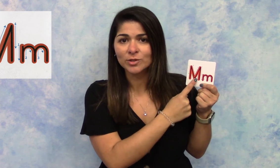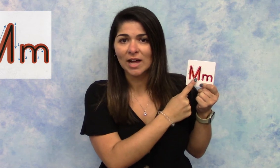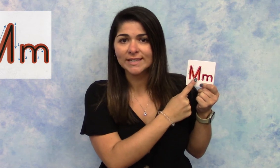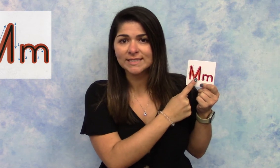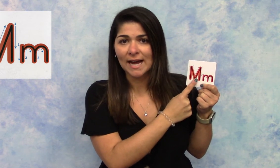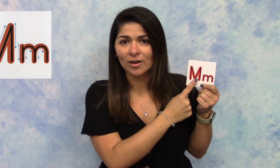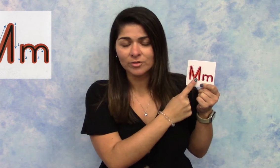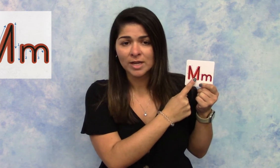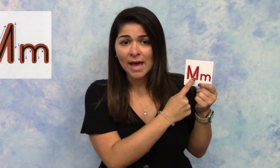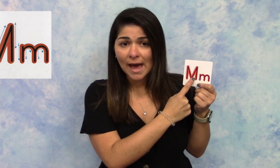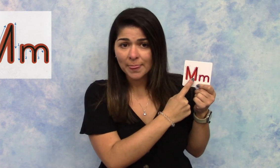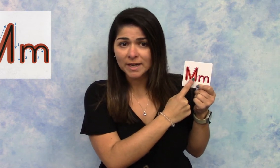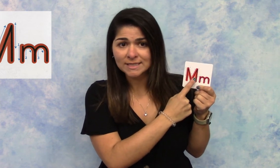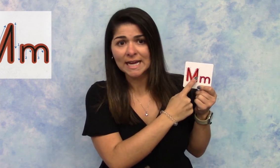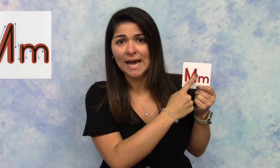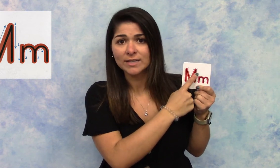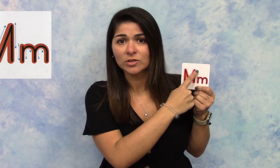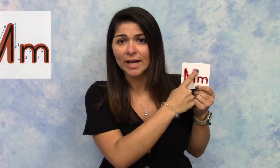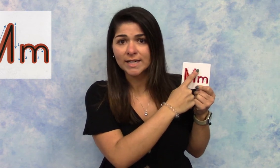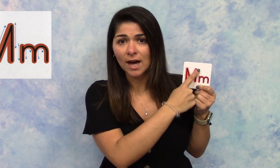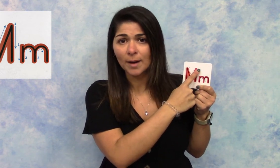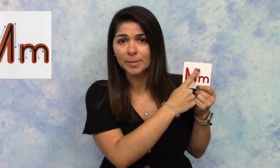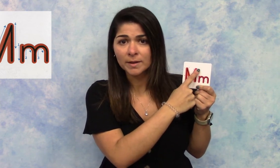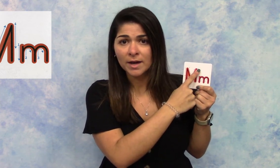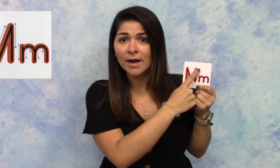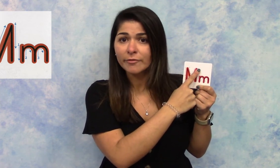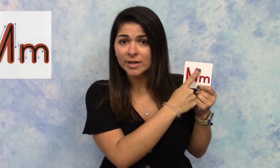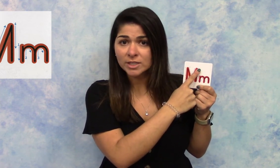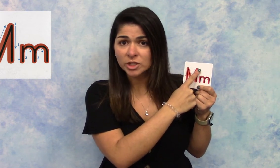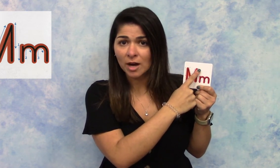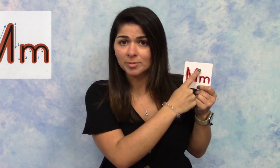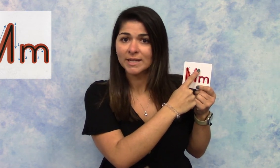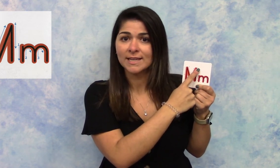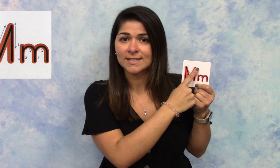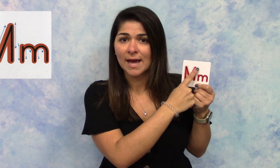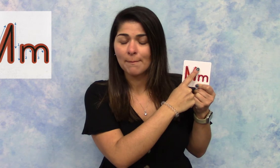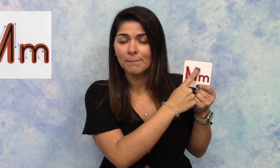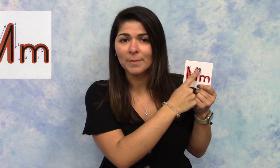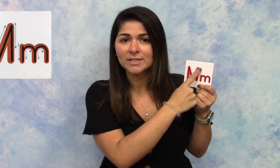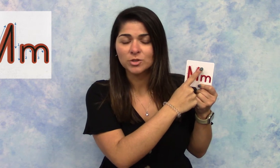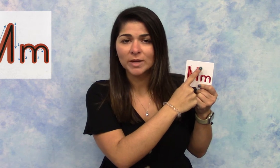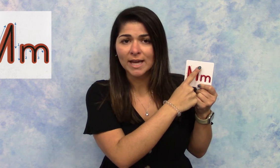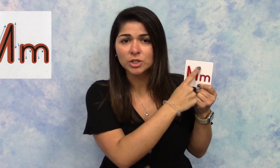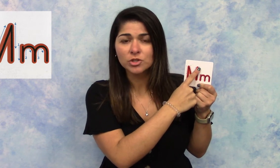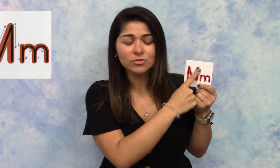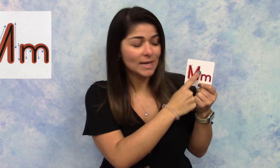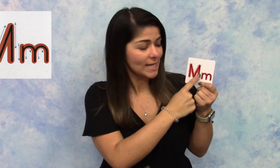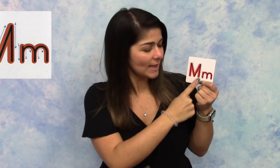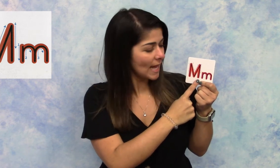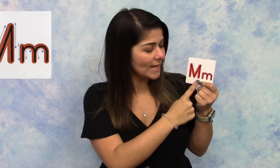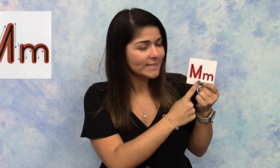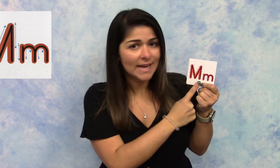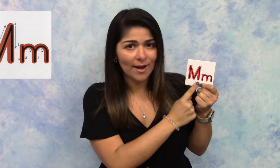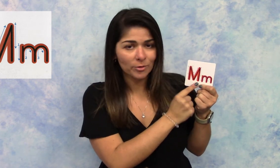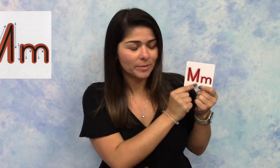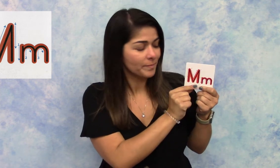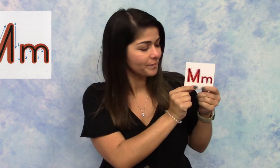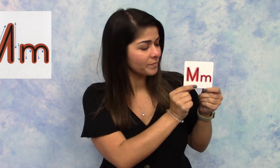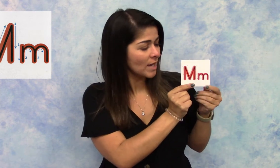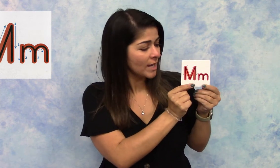line down and then a diagonal line up. Finish the uppercase "M" by doing a straight line down.